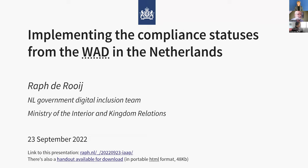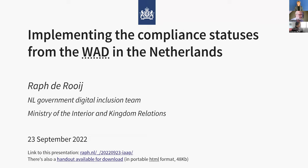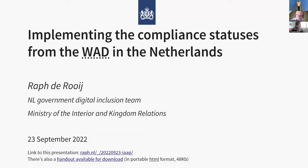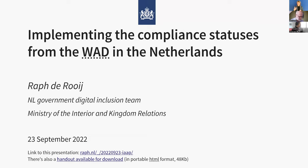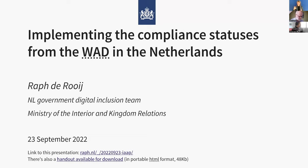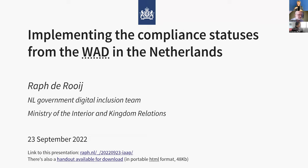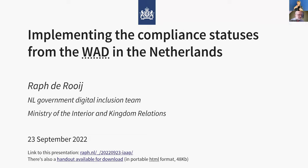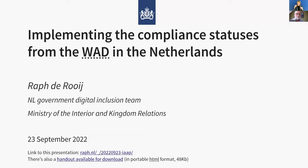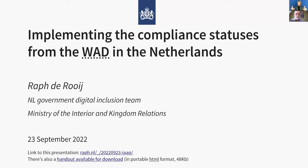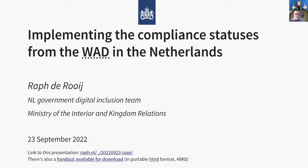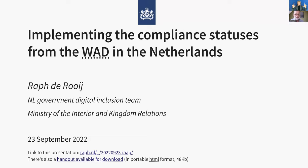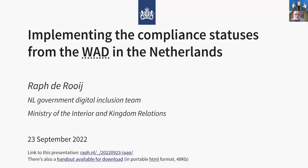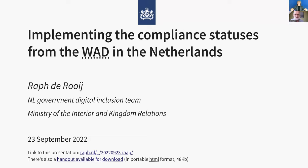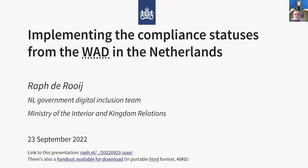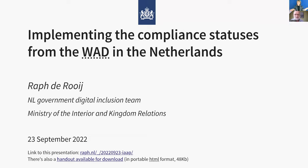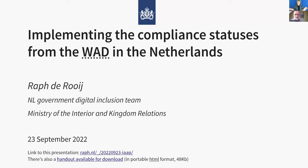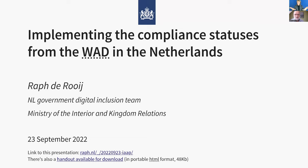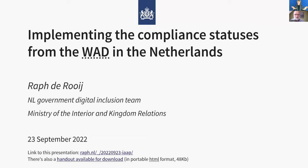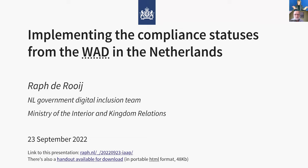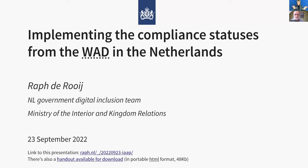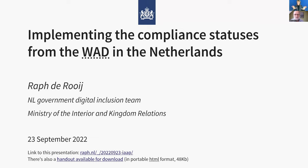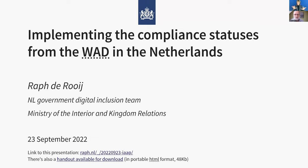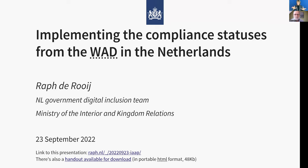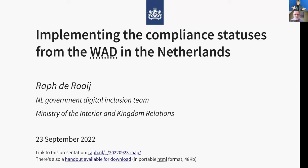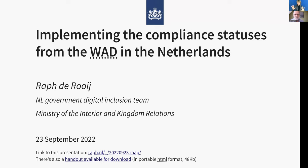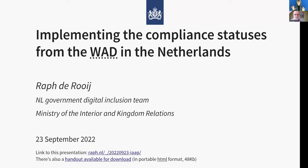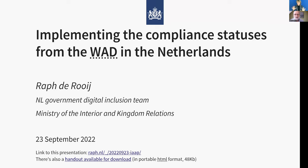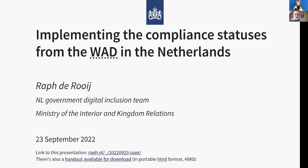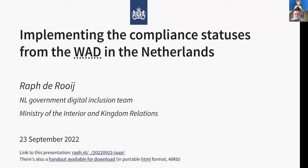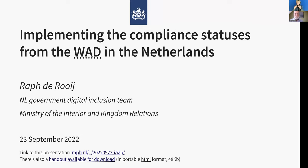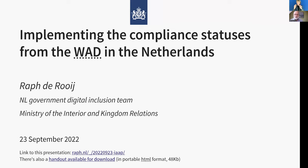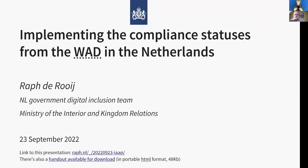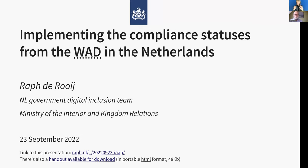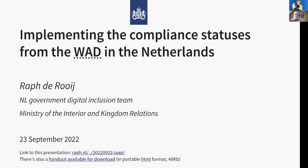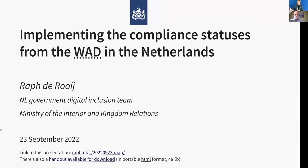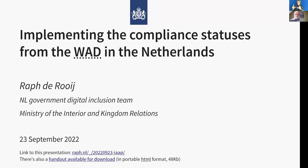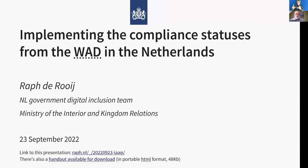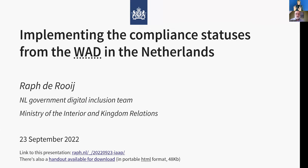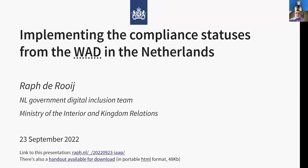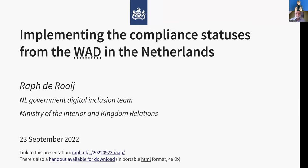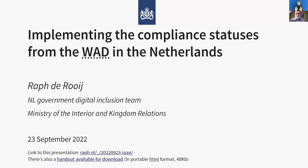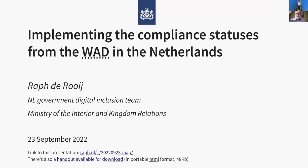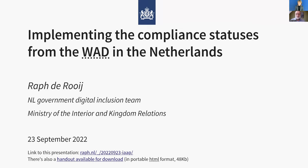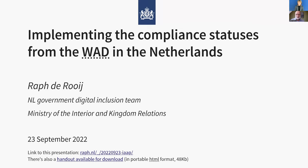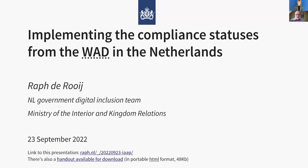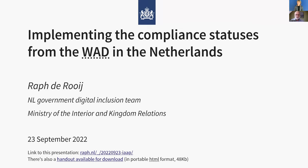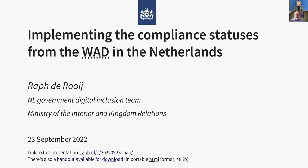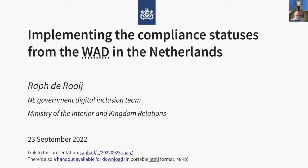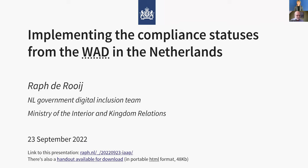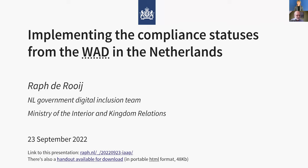but that's not a problem too much. Oh, sorry. Yep. Because we only have five minutes,